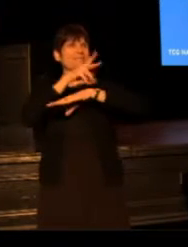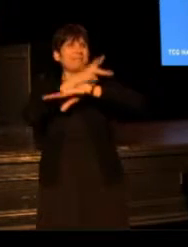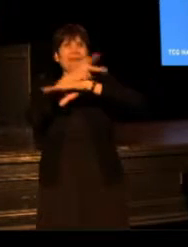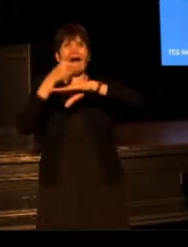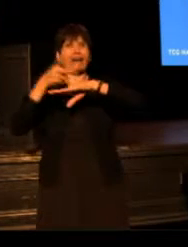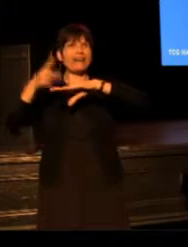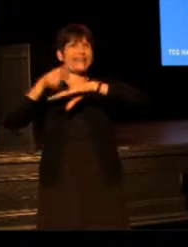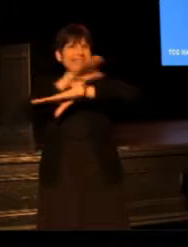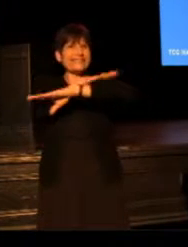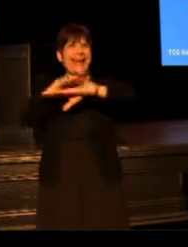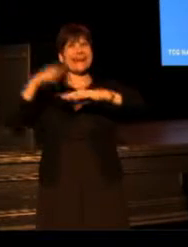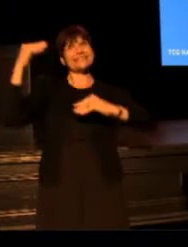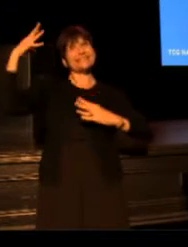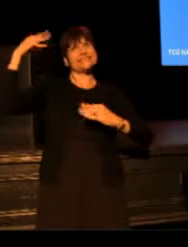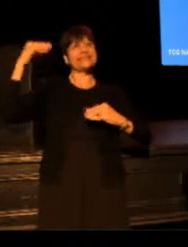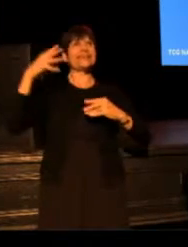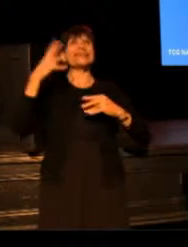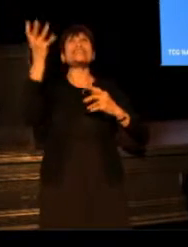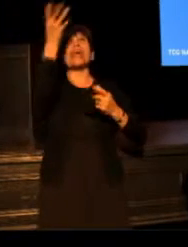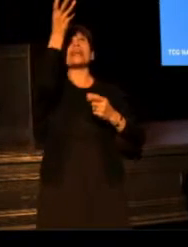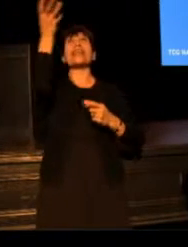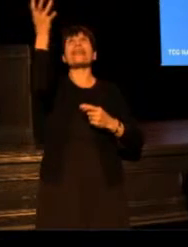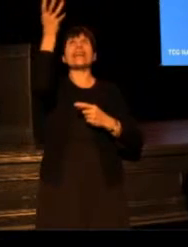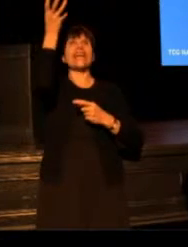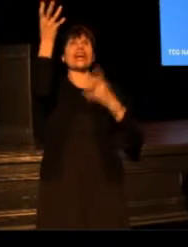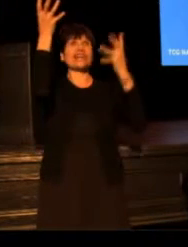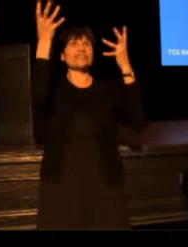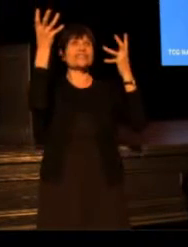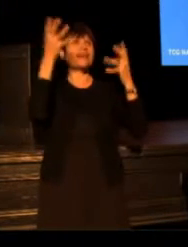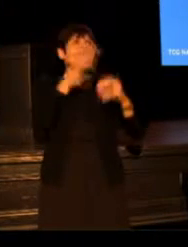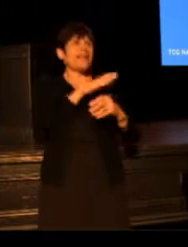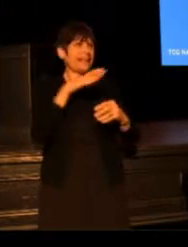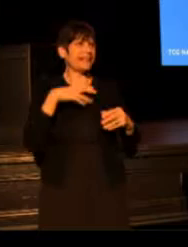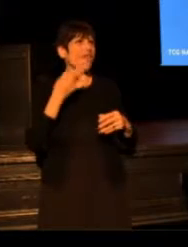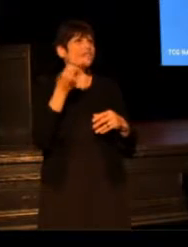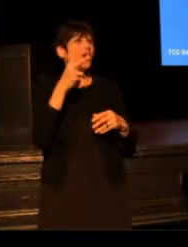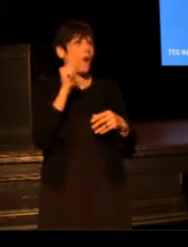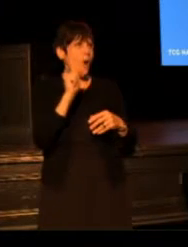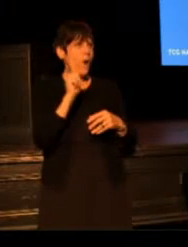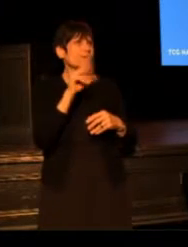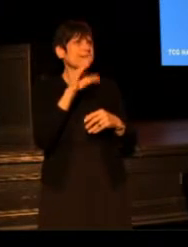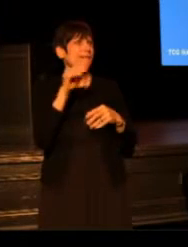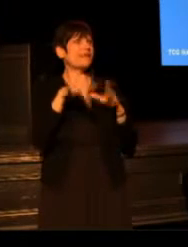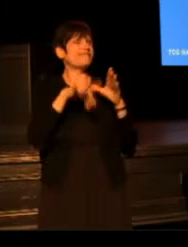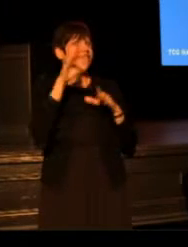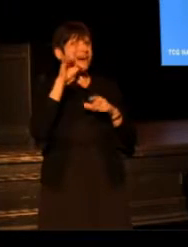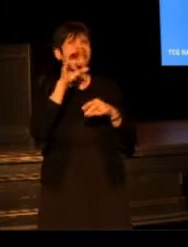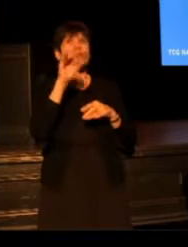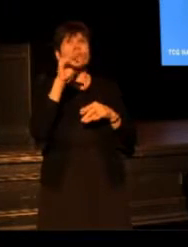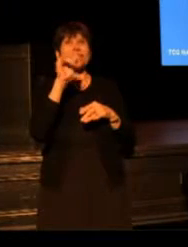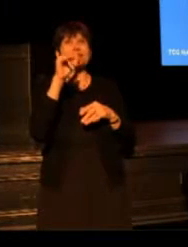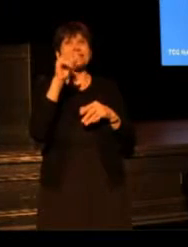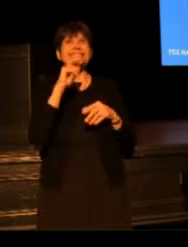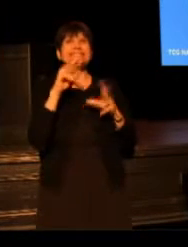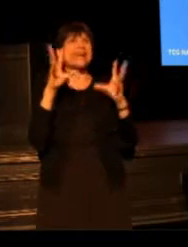and we've had so much fun that the Cleveland Host Committee has found a real estate company to house all the conference attendees